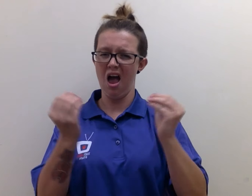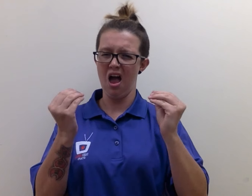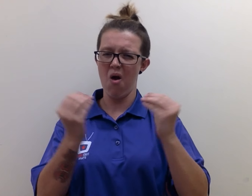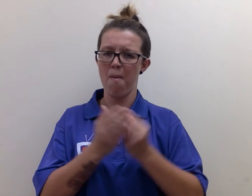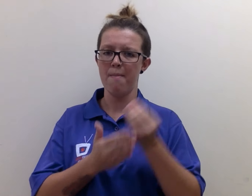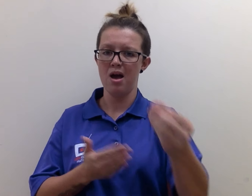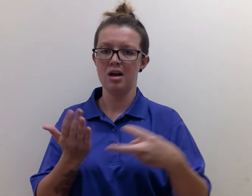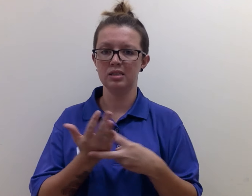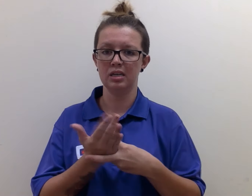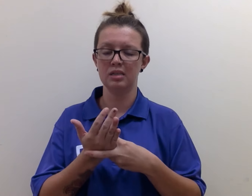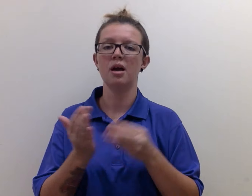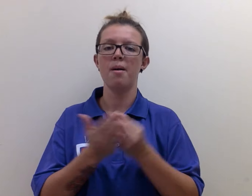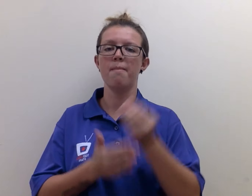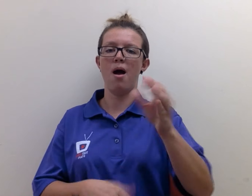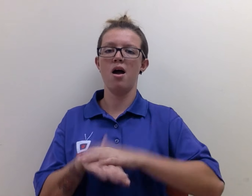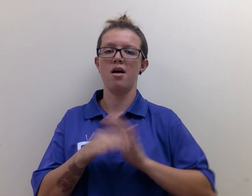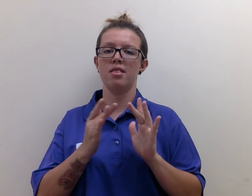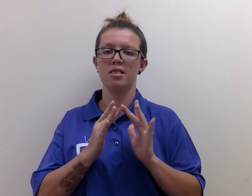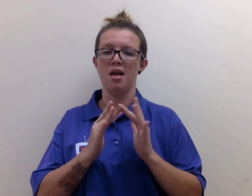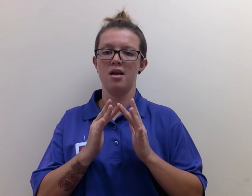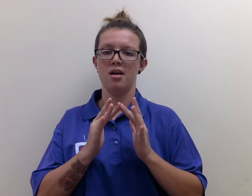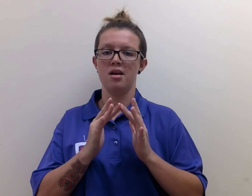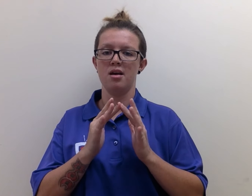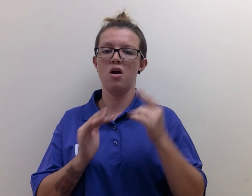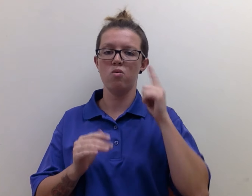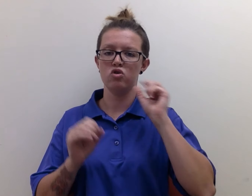Tickets are available online only.